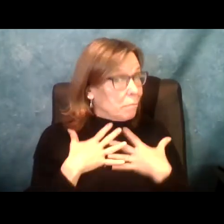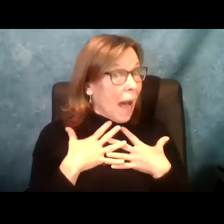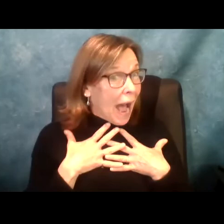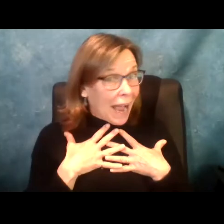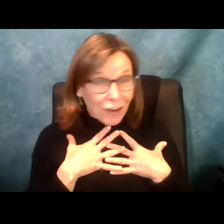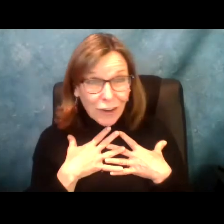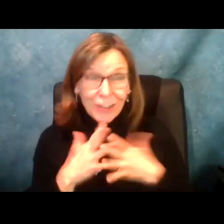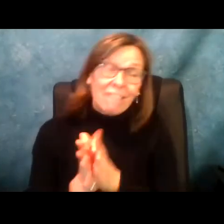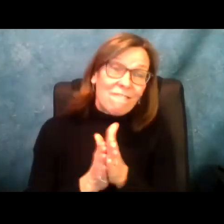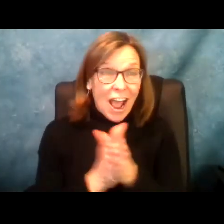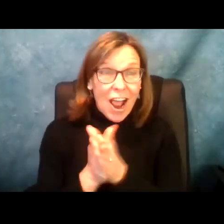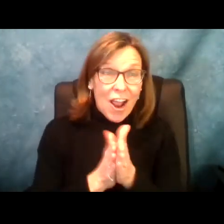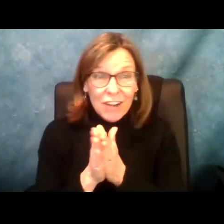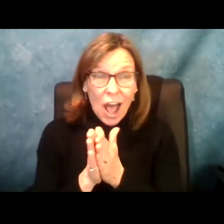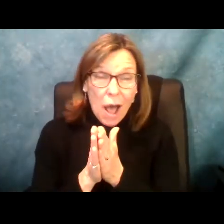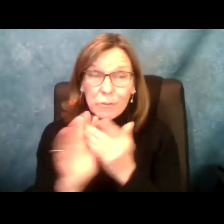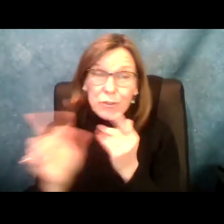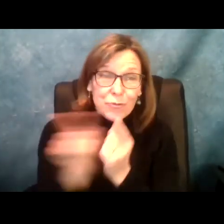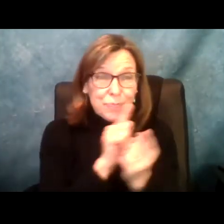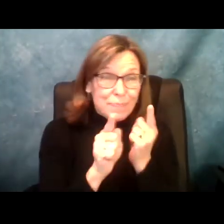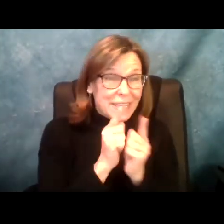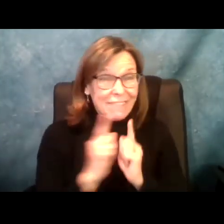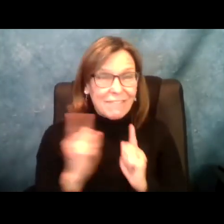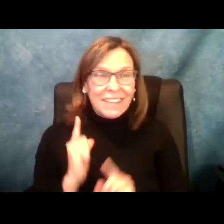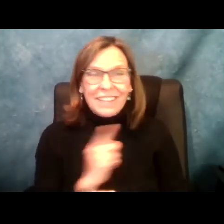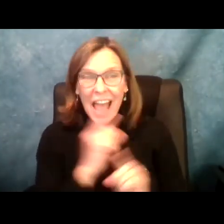members. I hope everyone found today inspiring, that